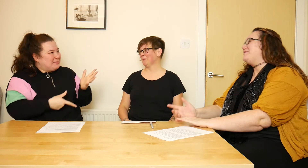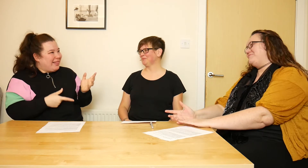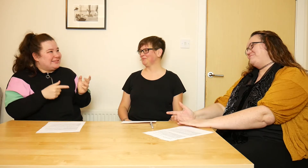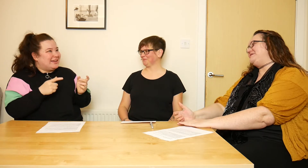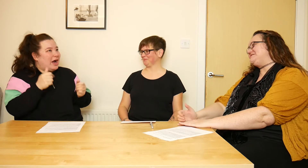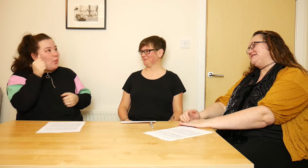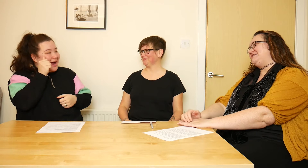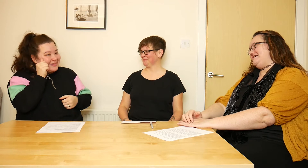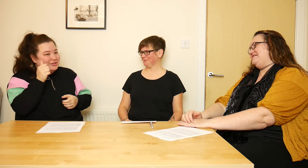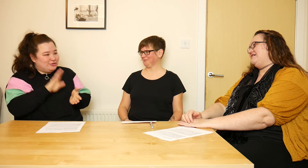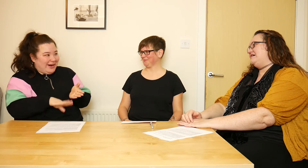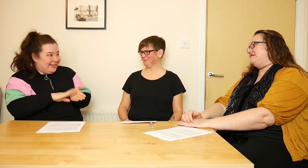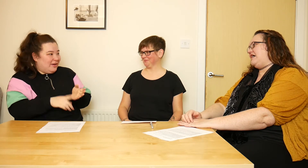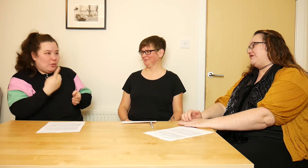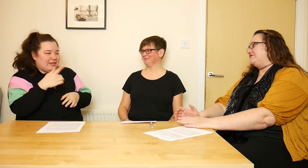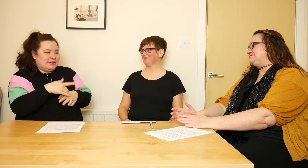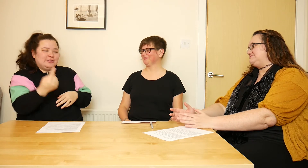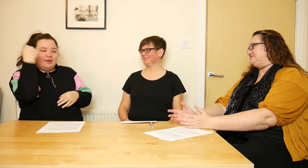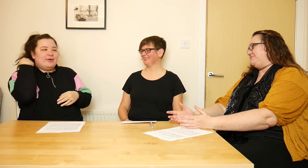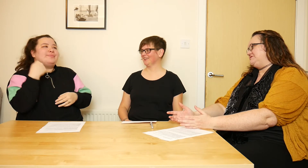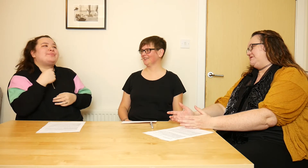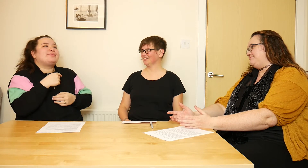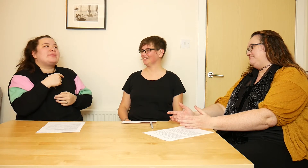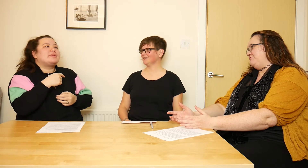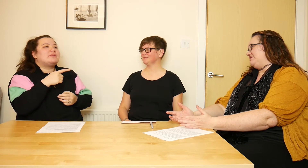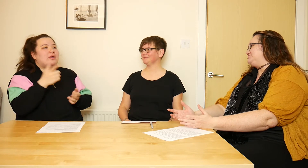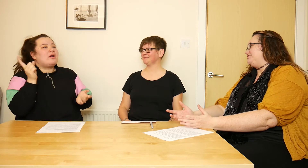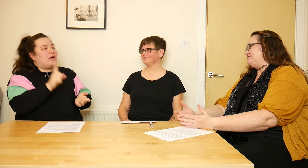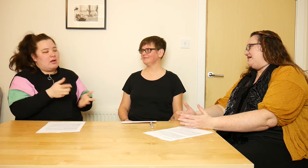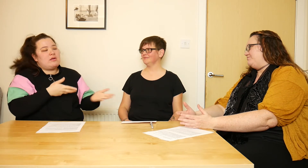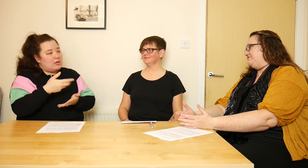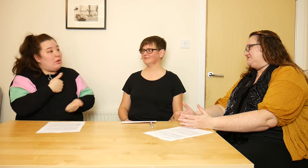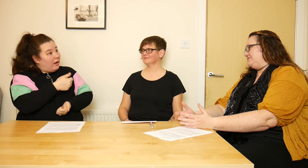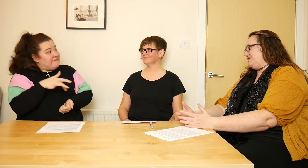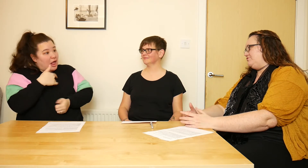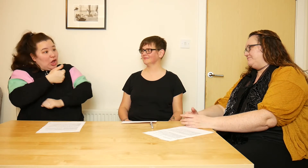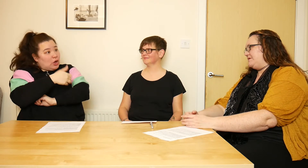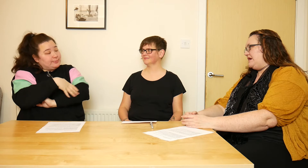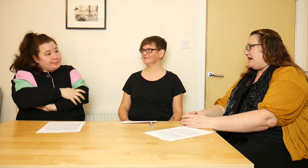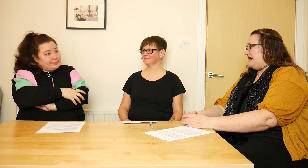Basically, there's this disability awareness training that I previously went on,